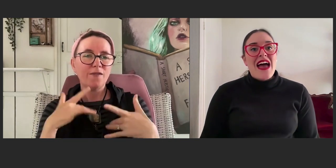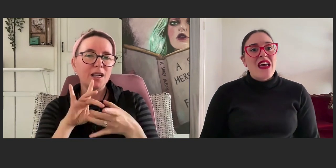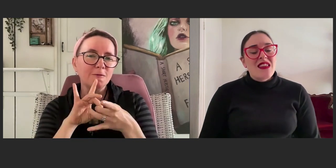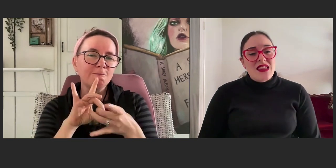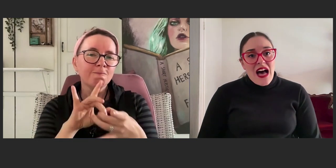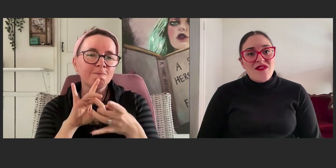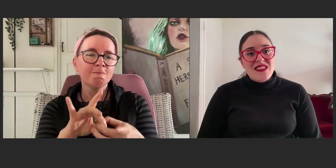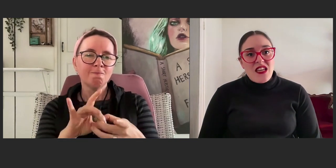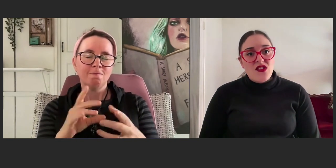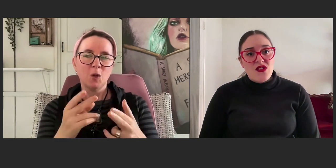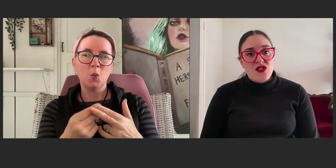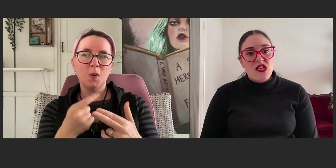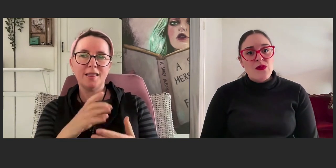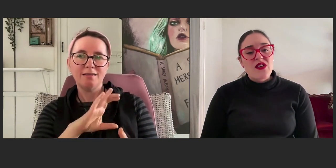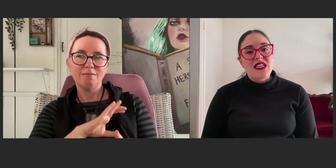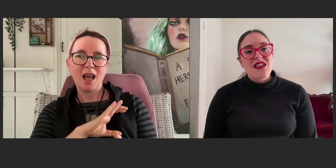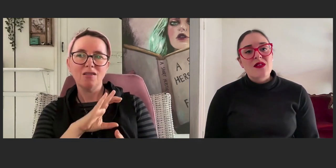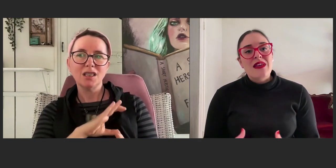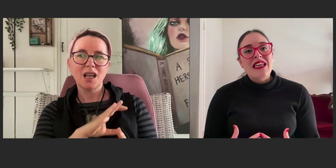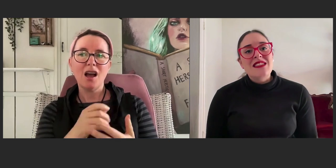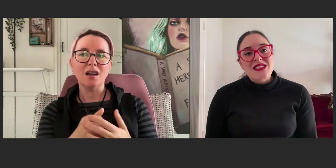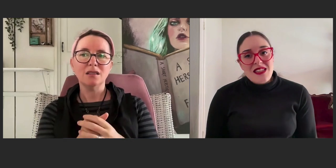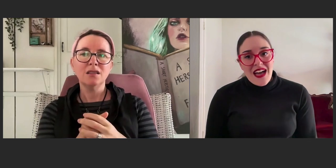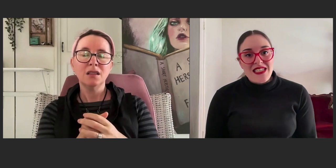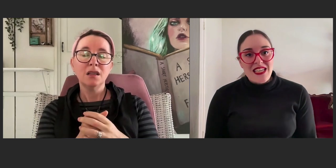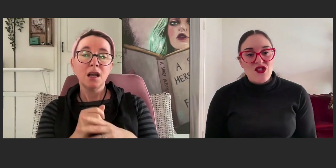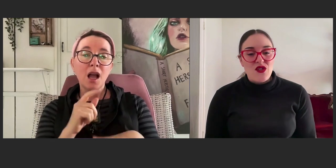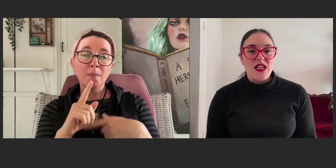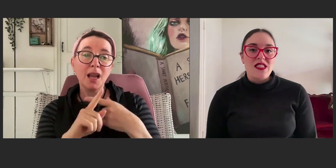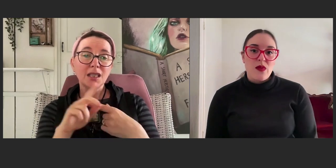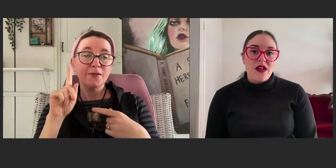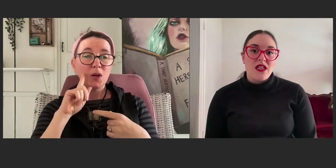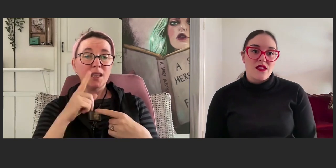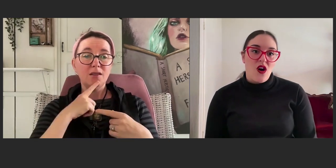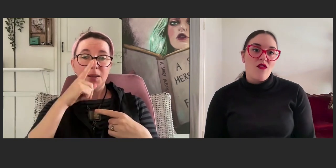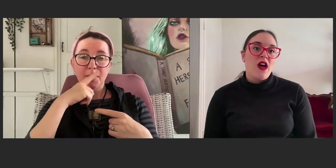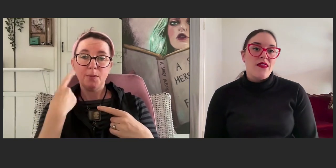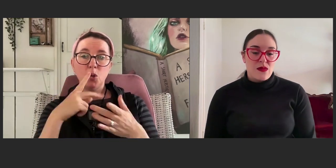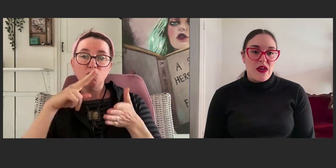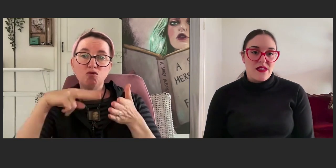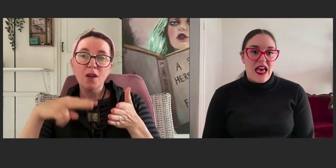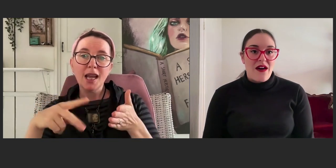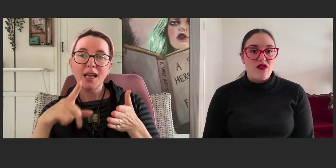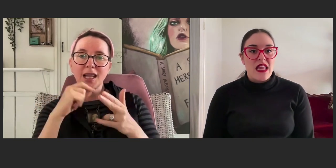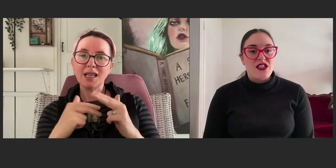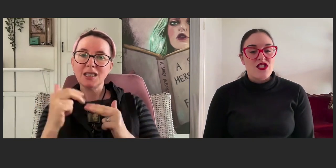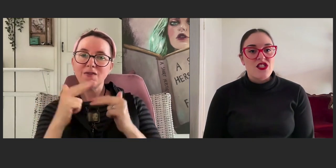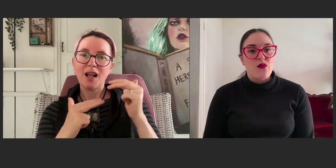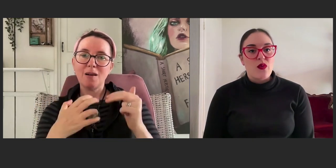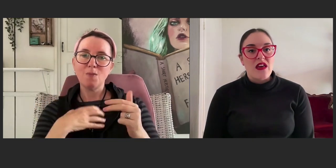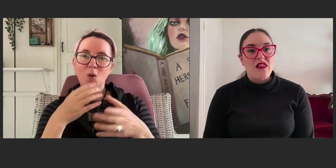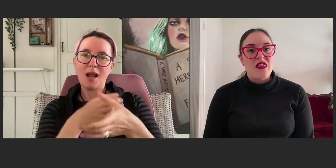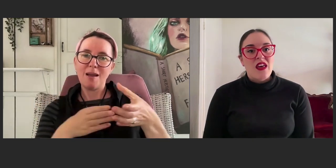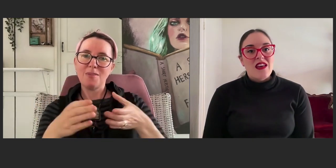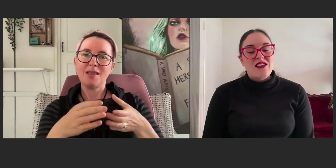And they love seeing those stories, because it gives them insight into the experience of this person they have the relationship with.